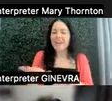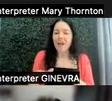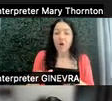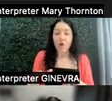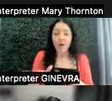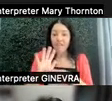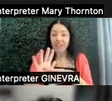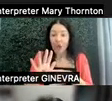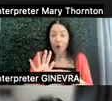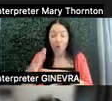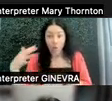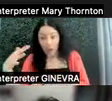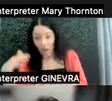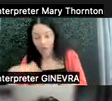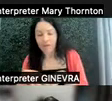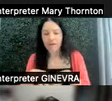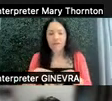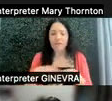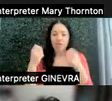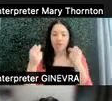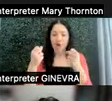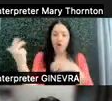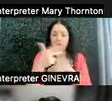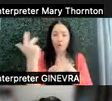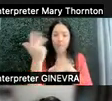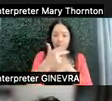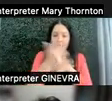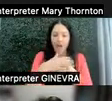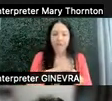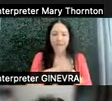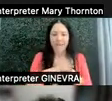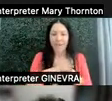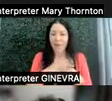cars going by, yep, ice-cold air-- oh, I hate being cold--